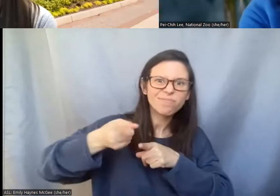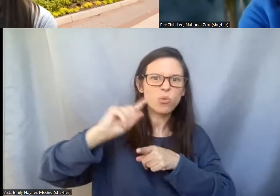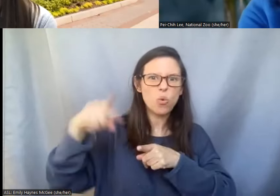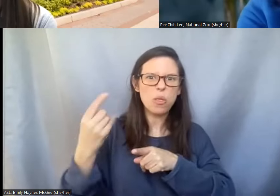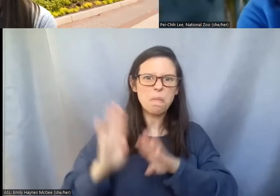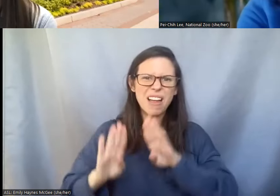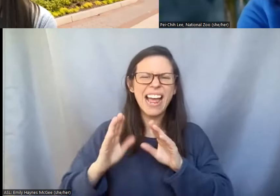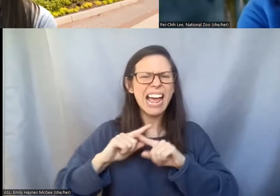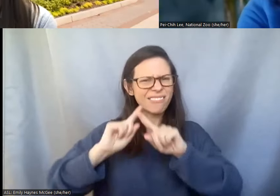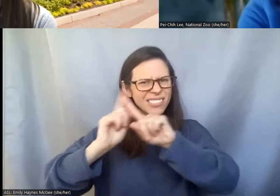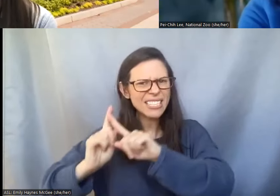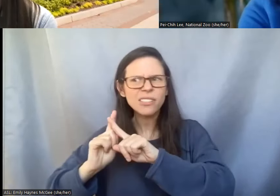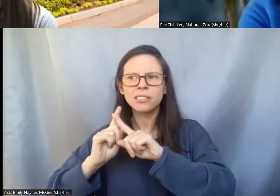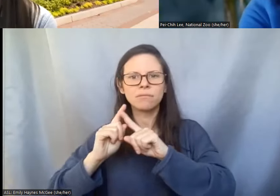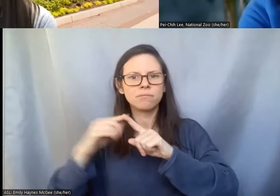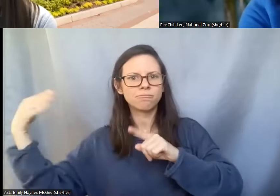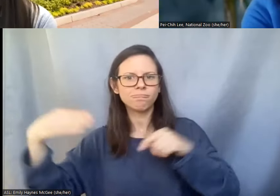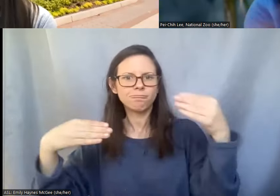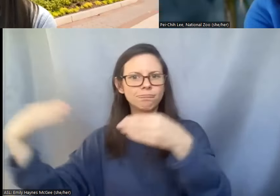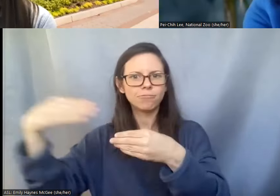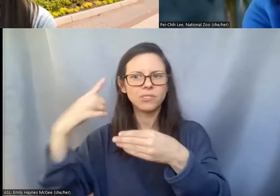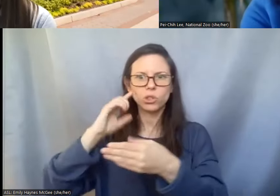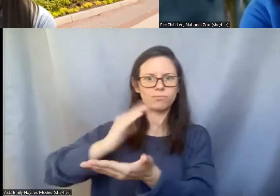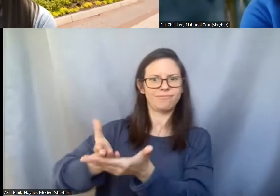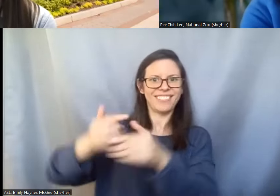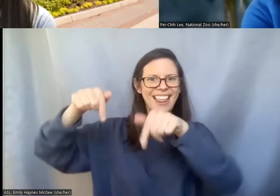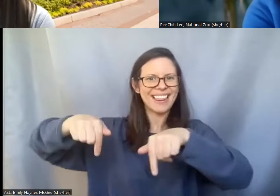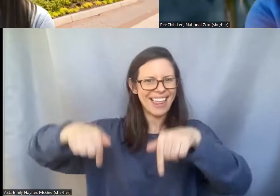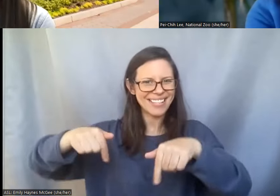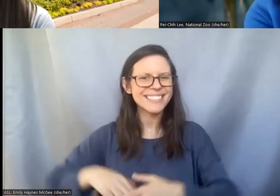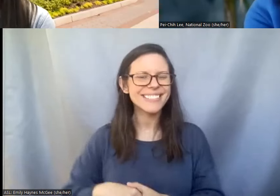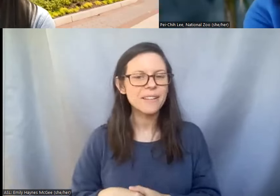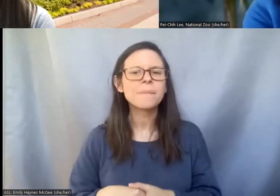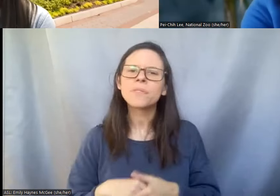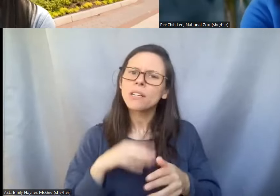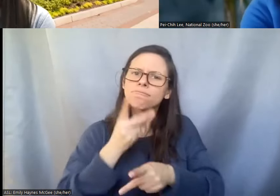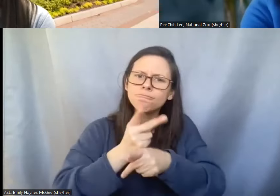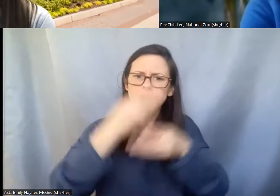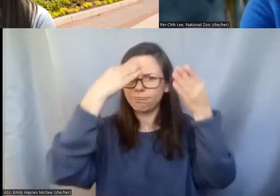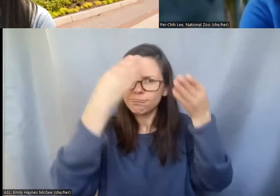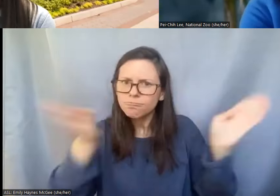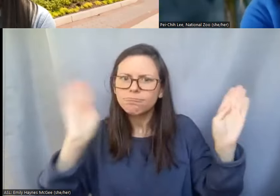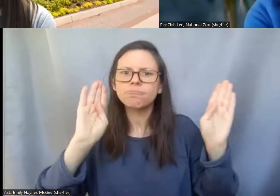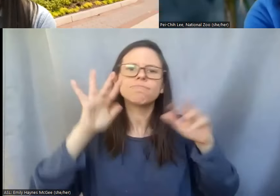to this same career so just stay open-minded go explore all sorts of different opportunities and